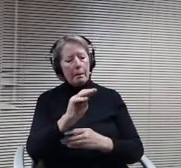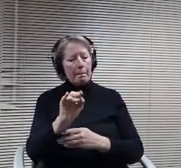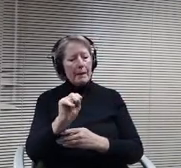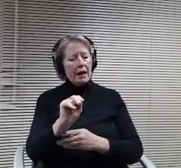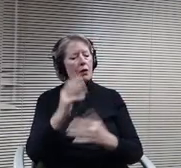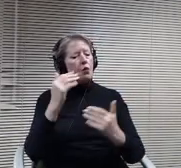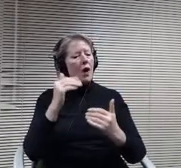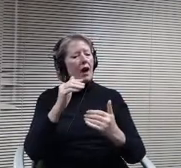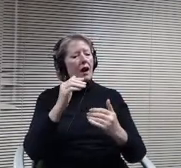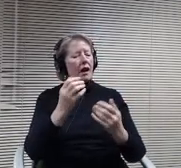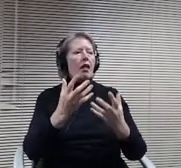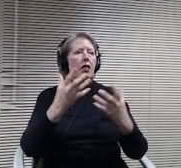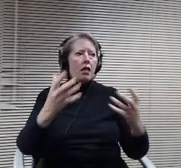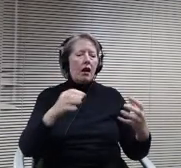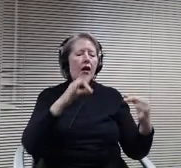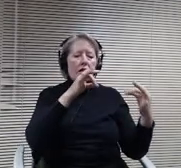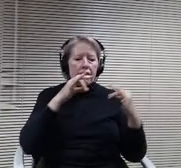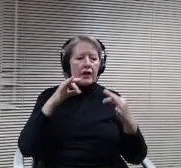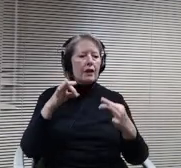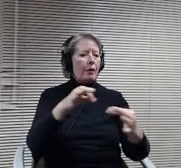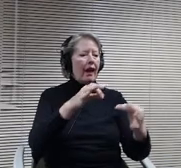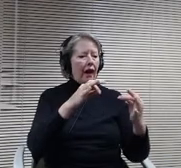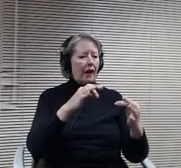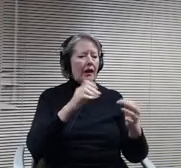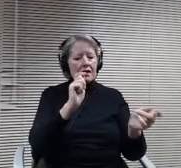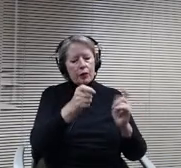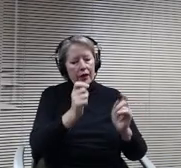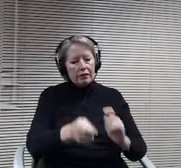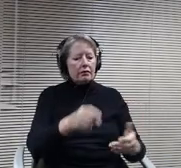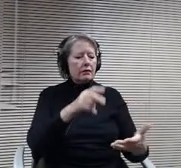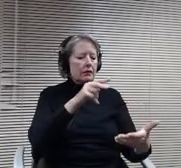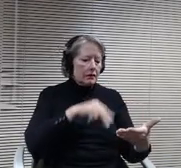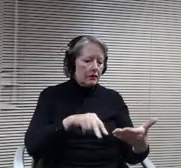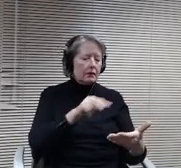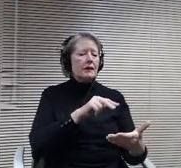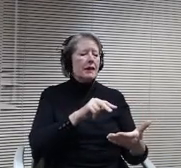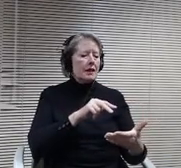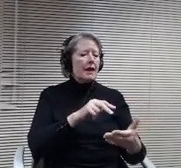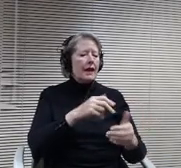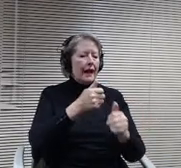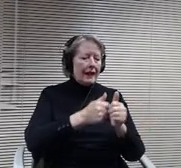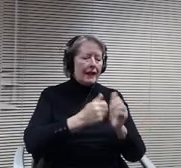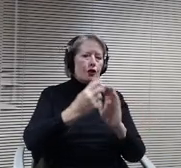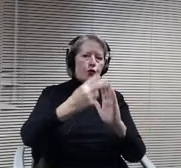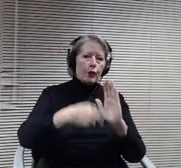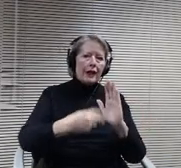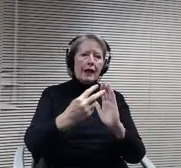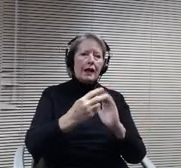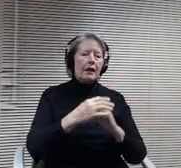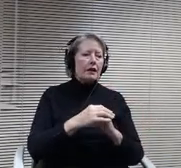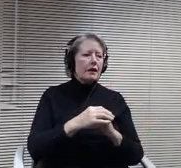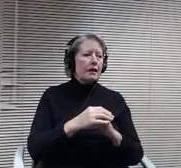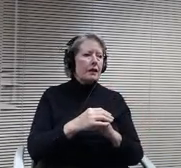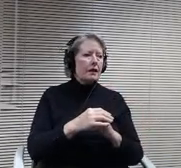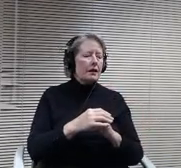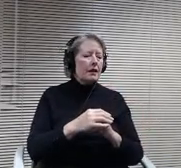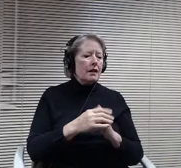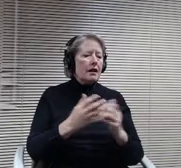us as we continue to review the policy at each reading. So just wanted to say one last time to thank you to